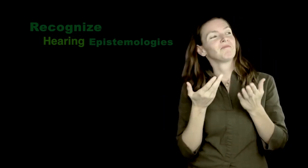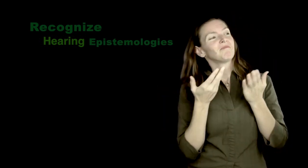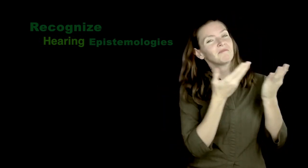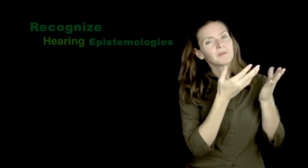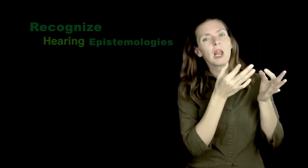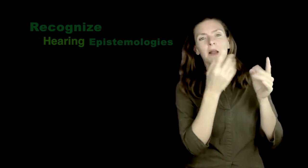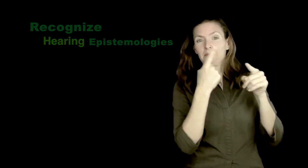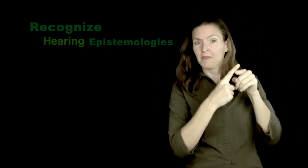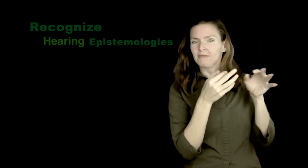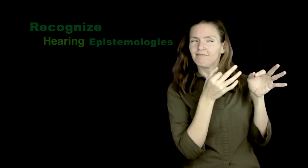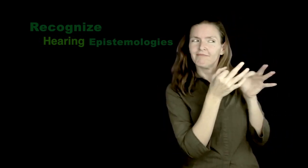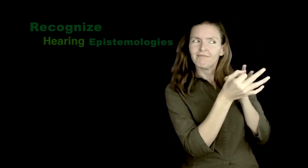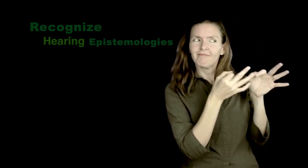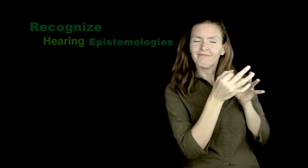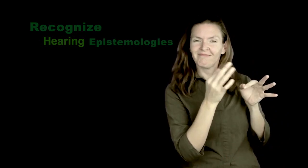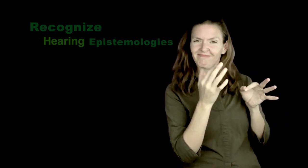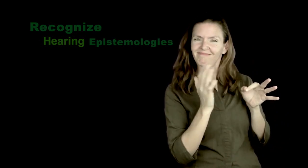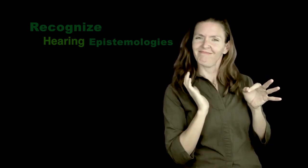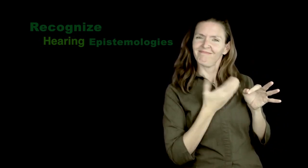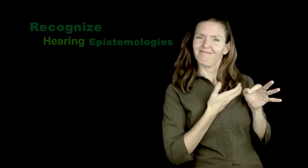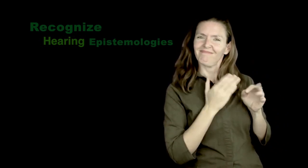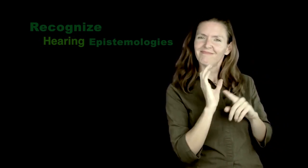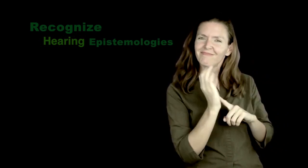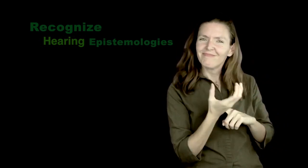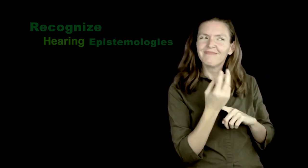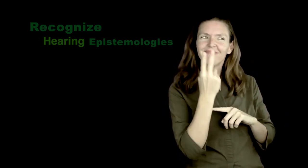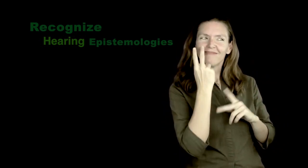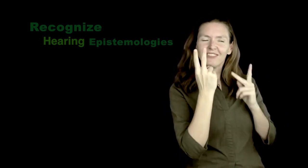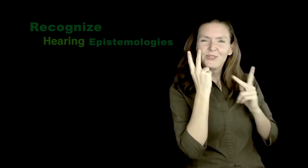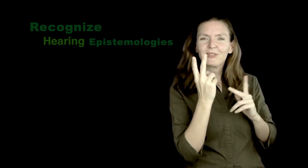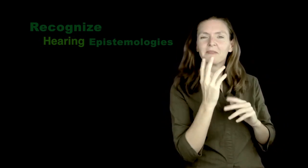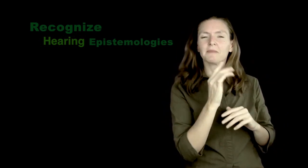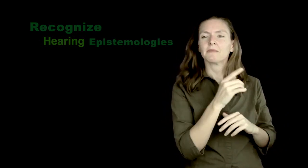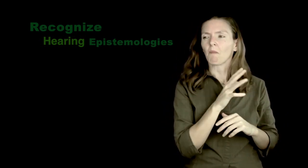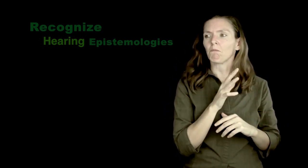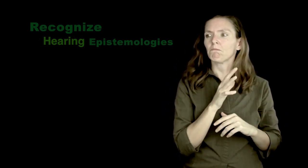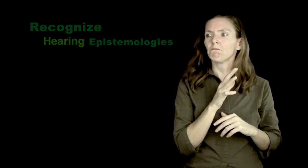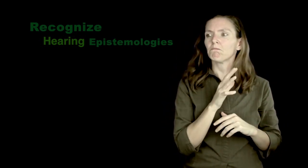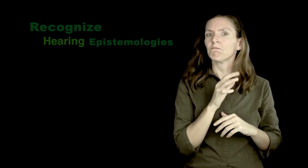The double lines for Deaf students were explained to the hearing school, along with a brief education about visual (signing) culture.